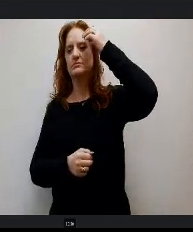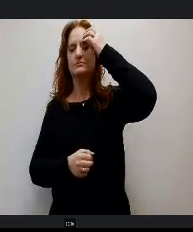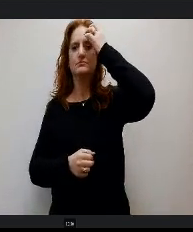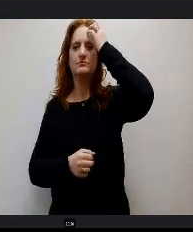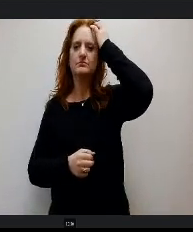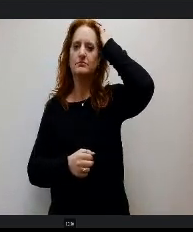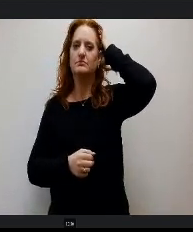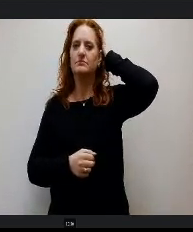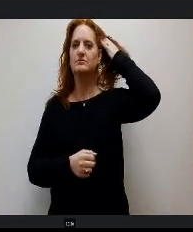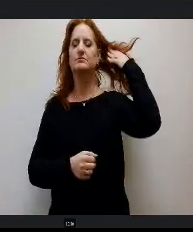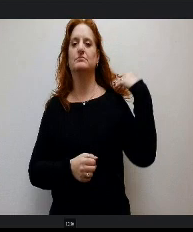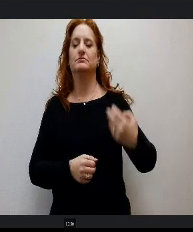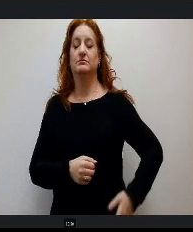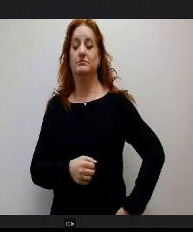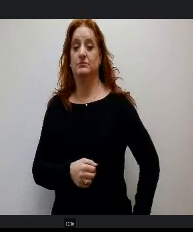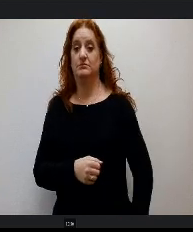I'm waiting to be recognized, yes. Oh, Mr. Wilburn.